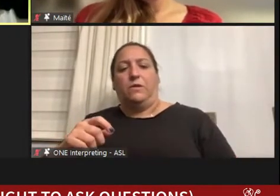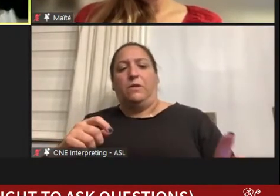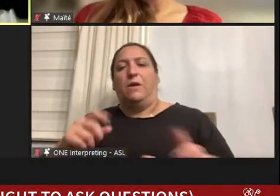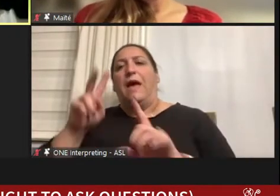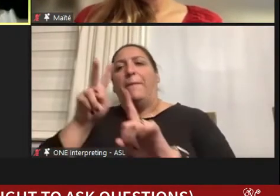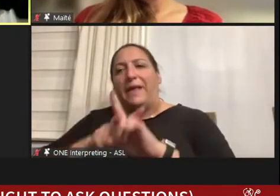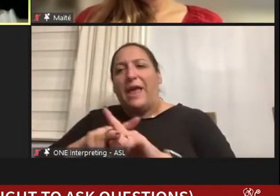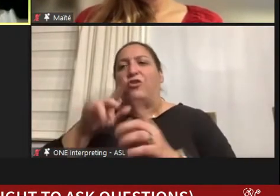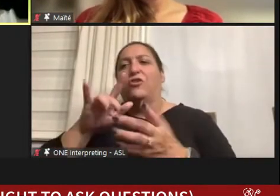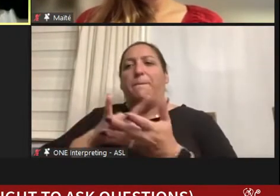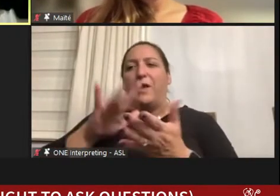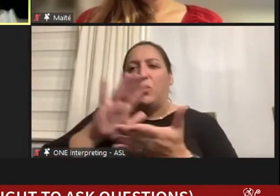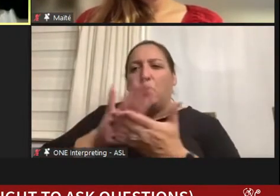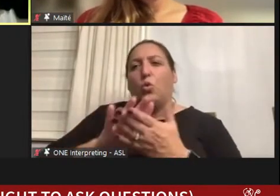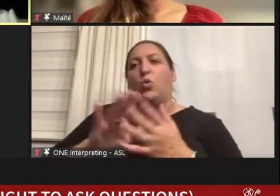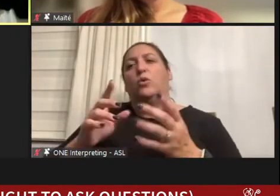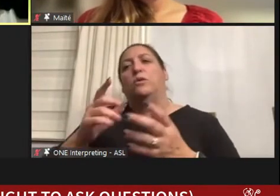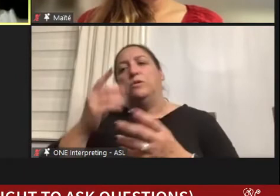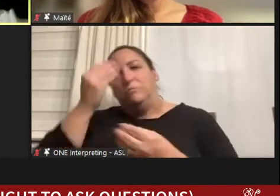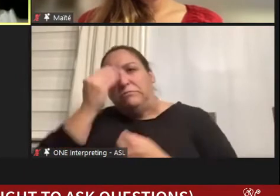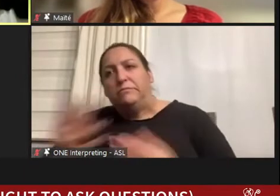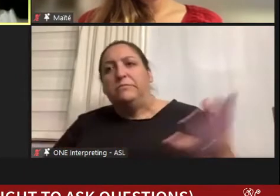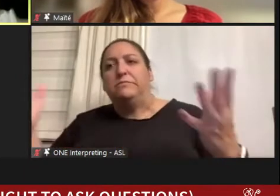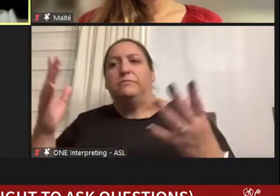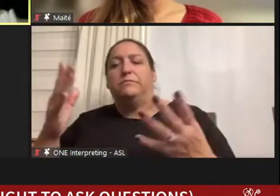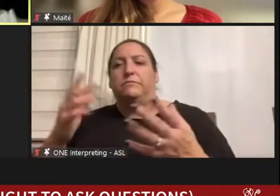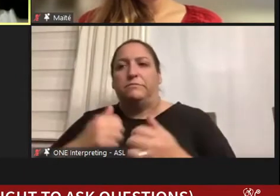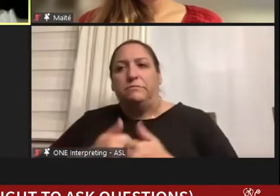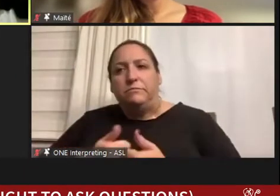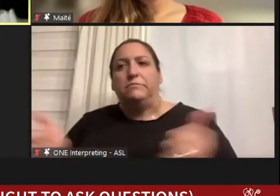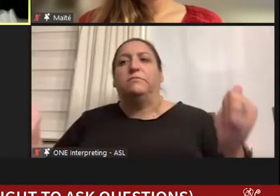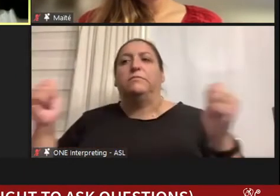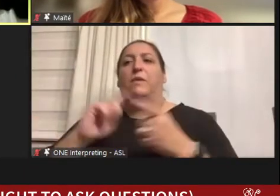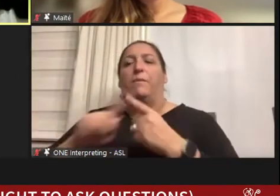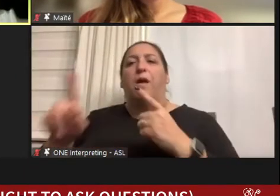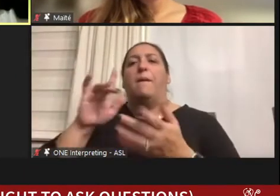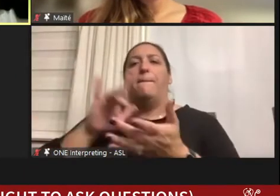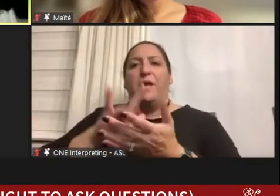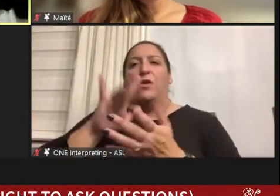I know that you serve on the med school admissions committee as an interviewer